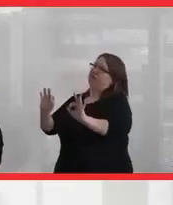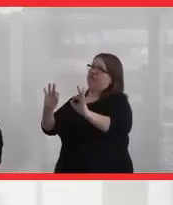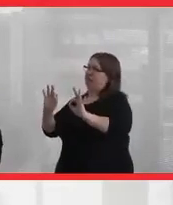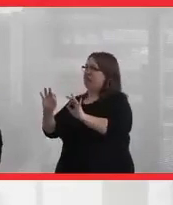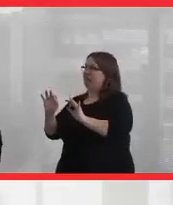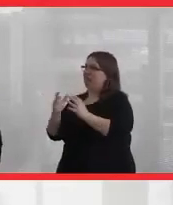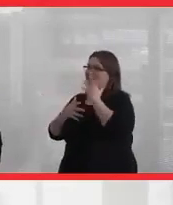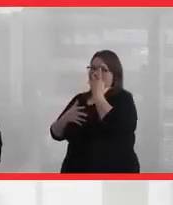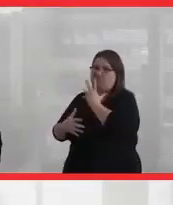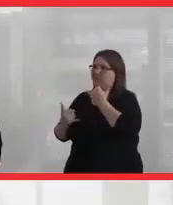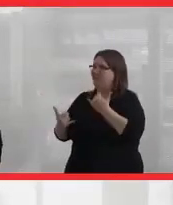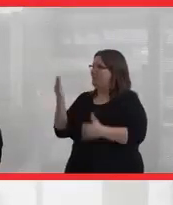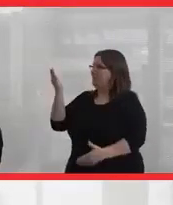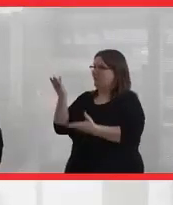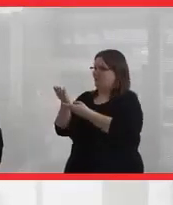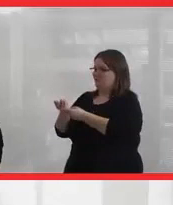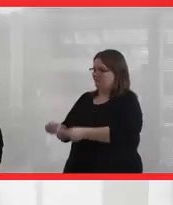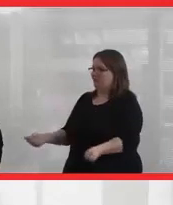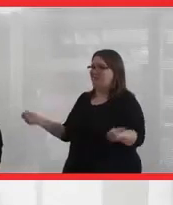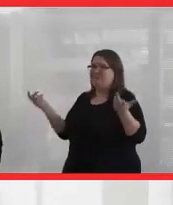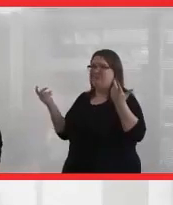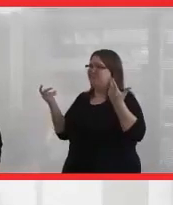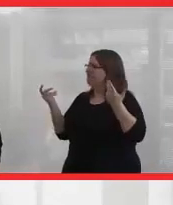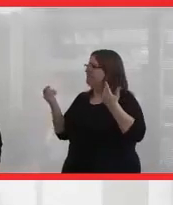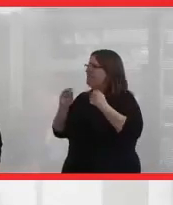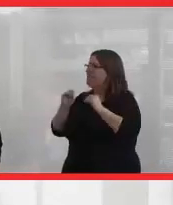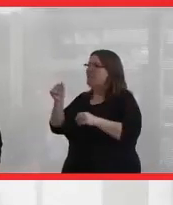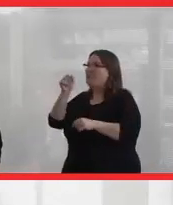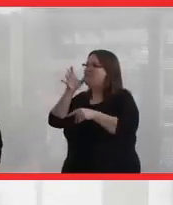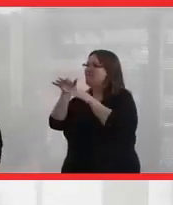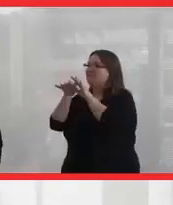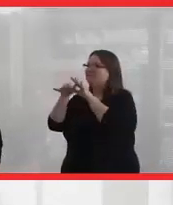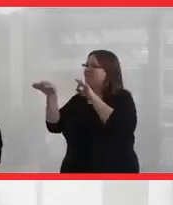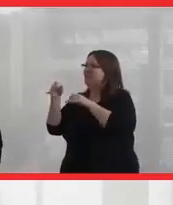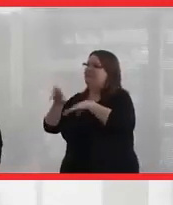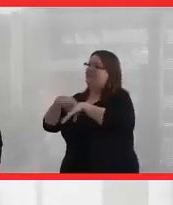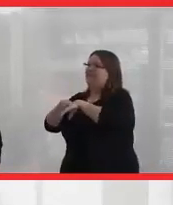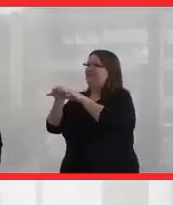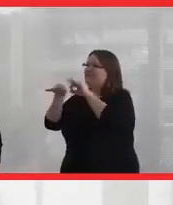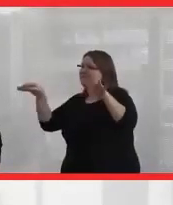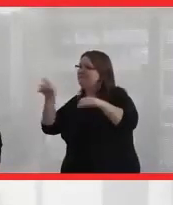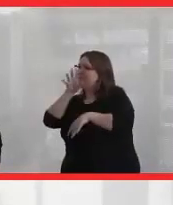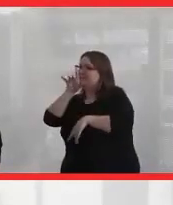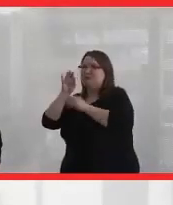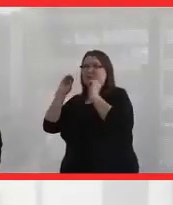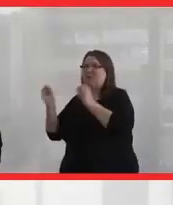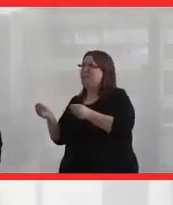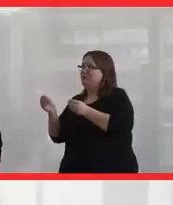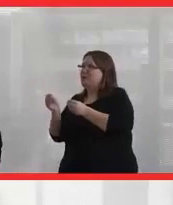Unfortunately, now we don't. We don't have any mother tongue speakers left in Tyendinaga, although we have a growing community